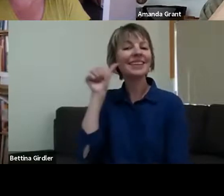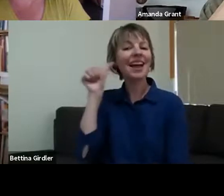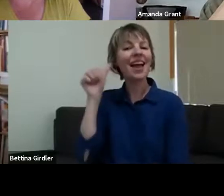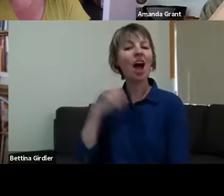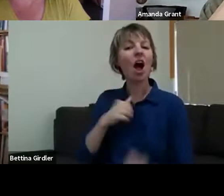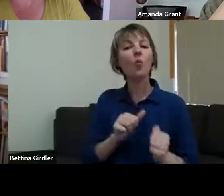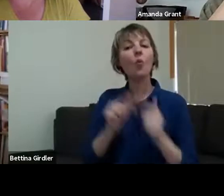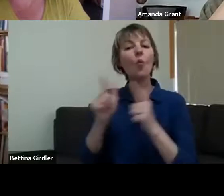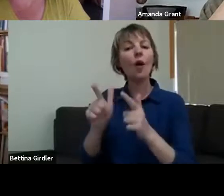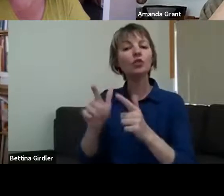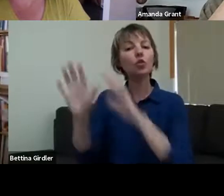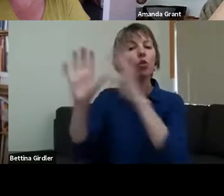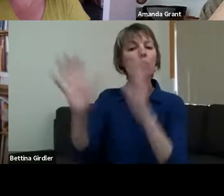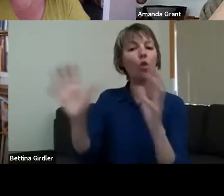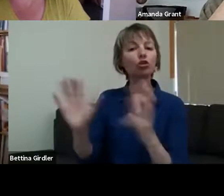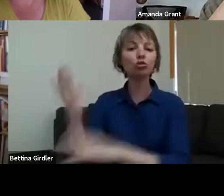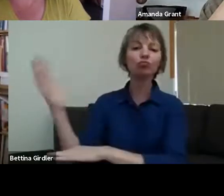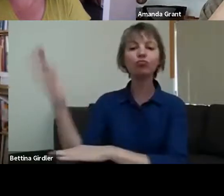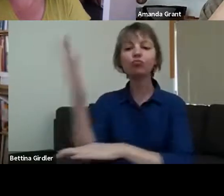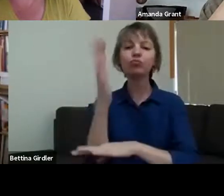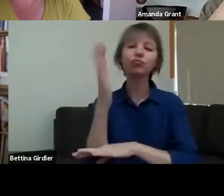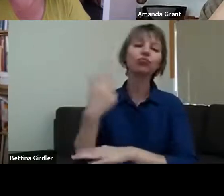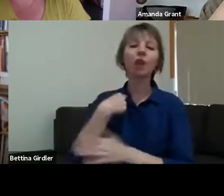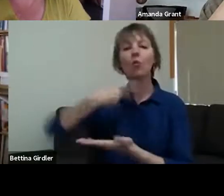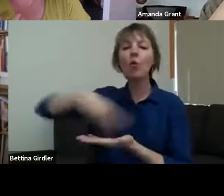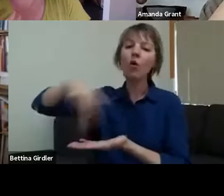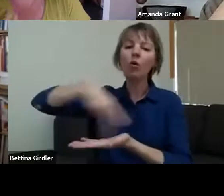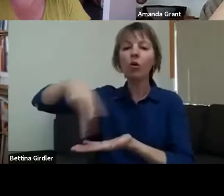through there and an absolute roller-coaster of emotions because